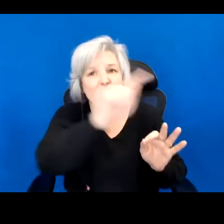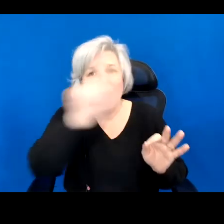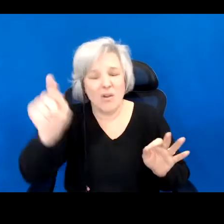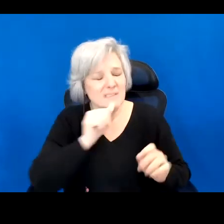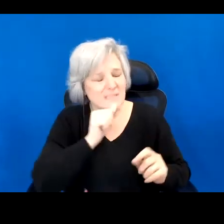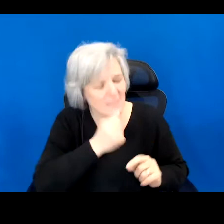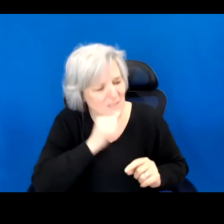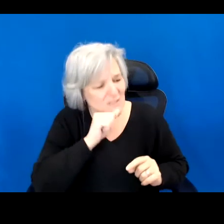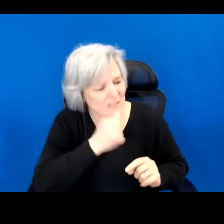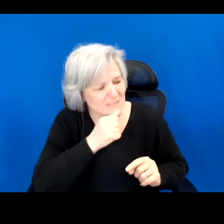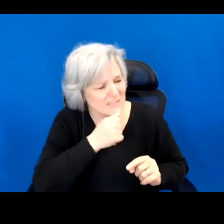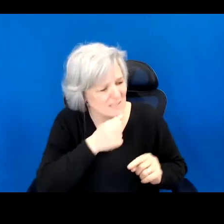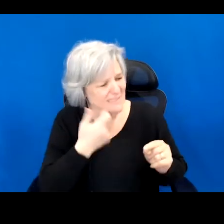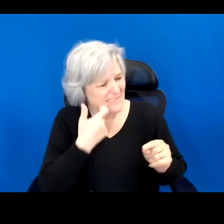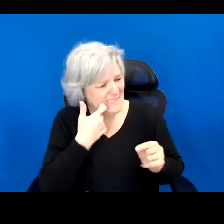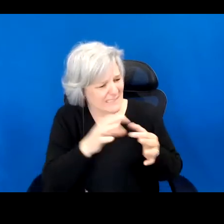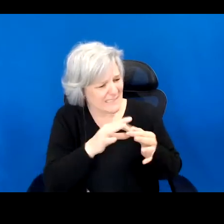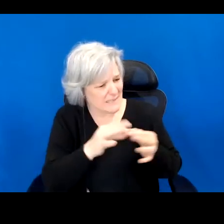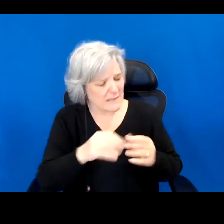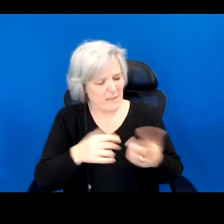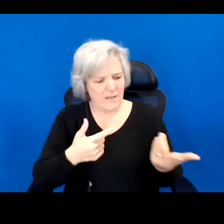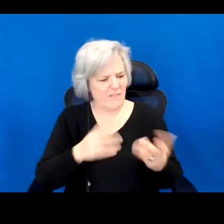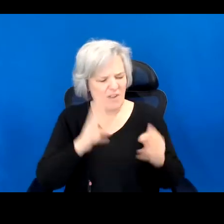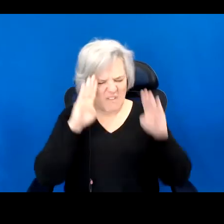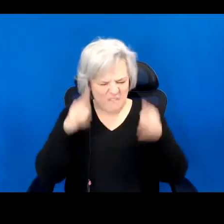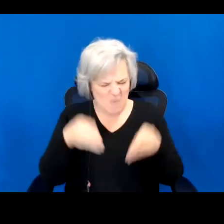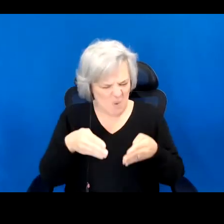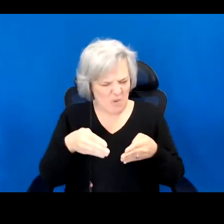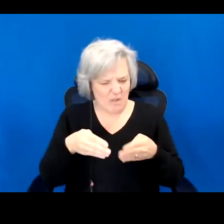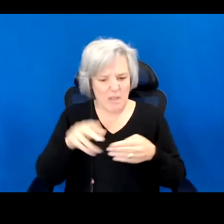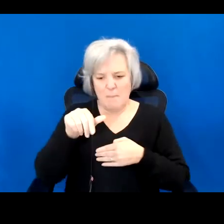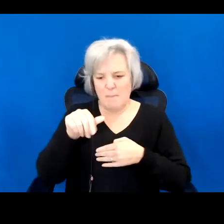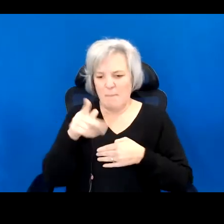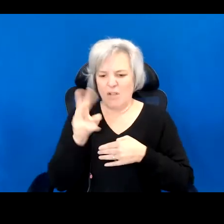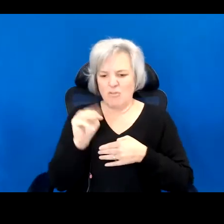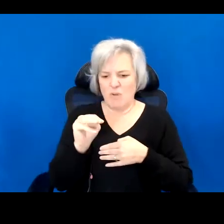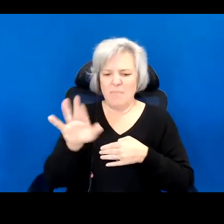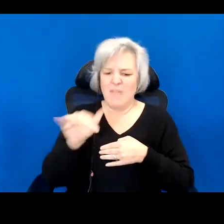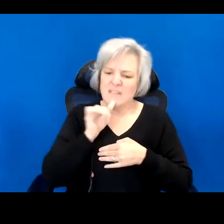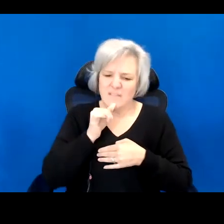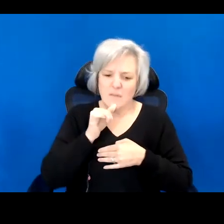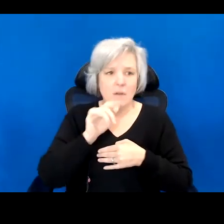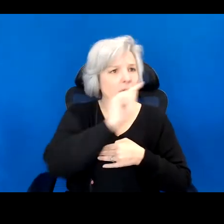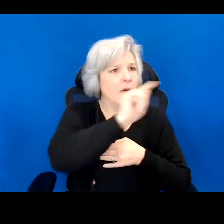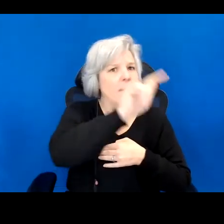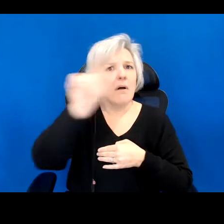disturbingly singular narrative. I describe some of the impacts of this arrival